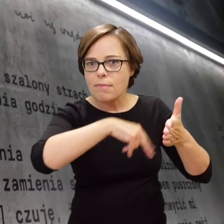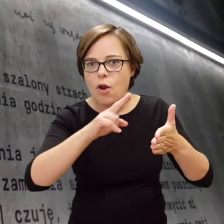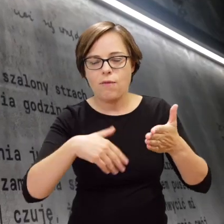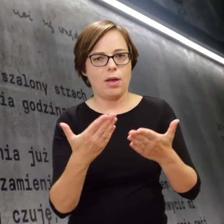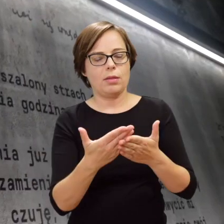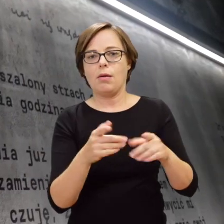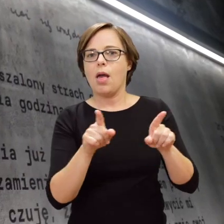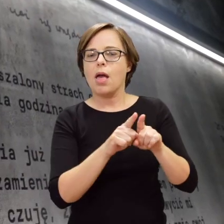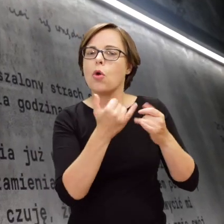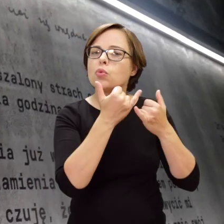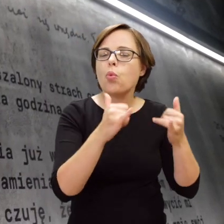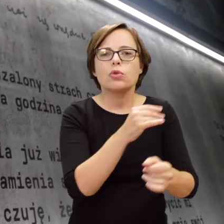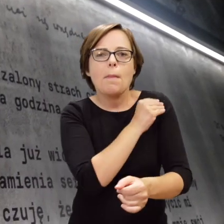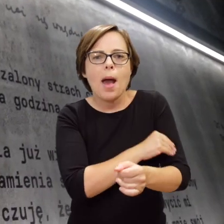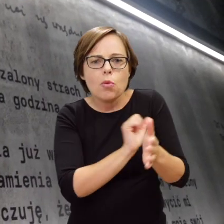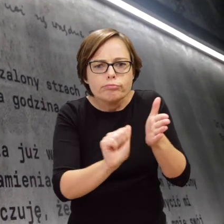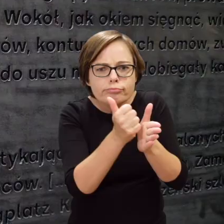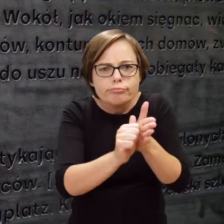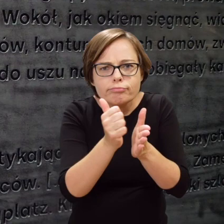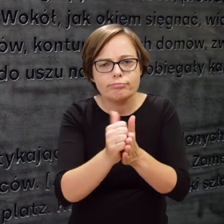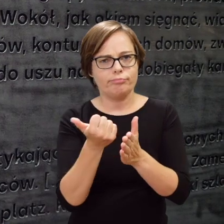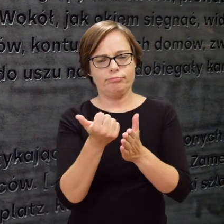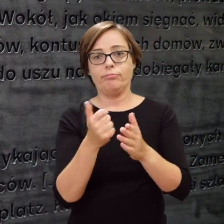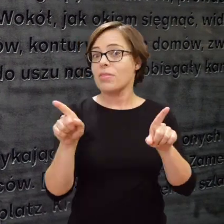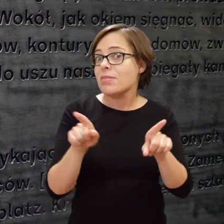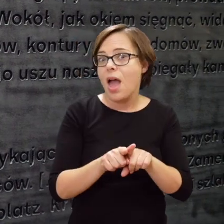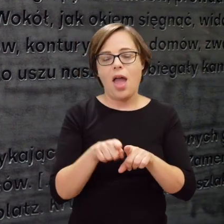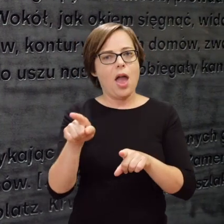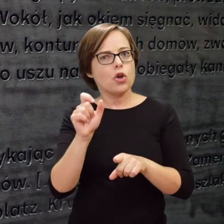they are painted on the walls, inscribed in all sorts of materials.